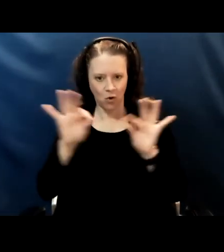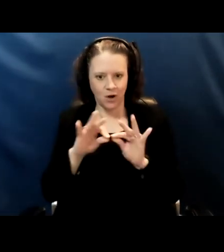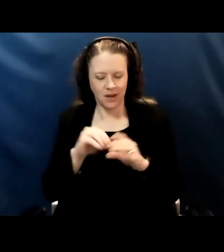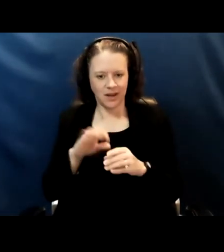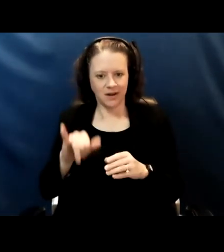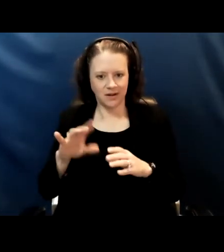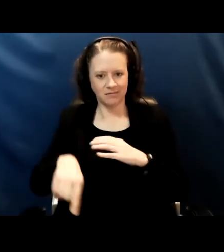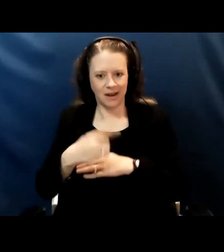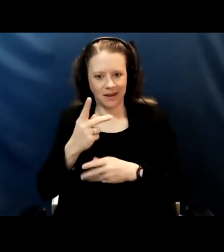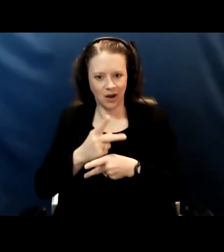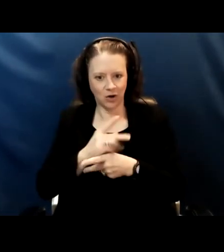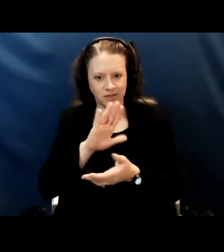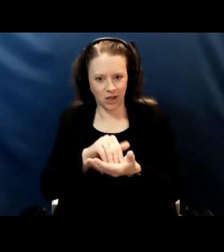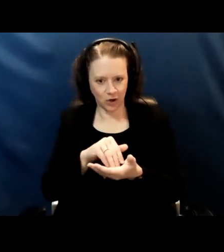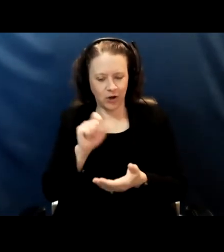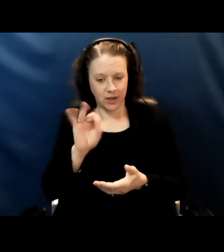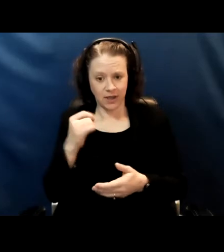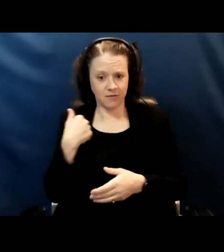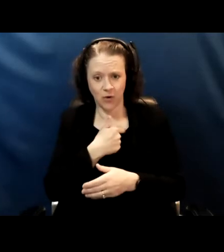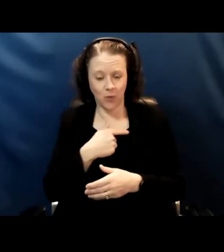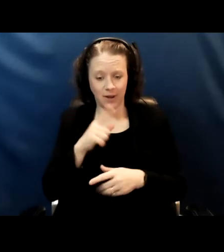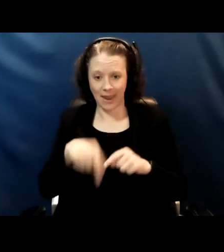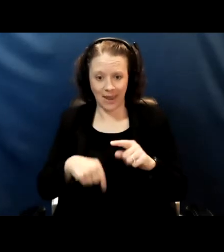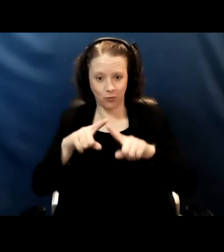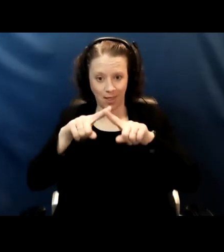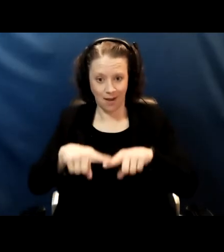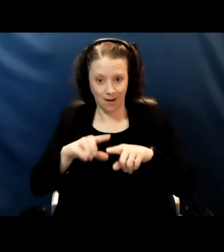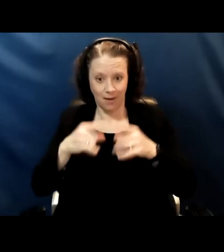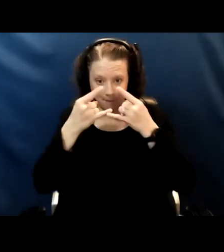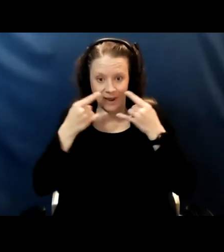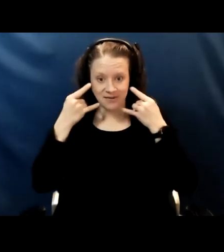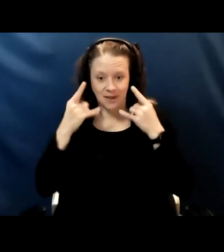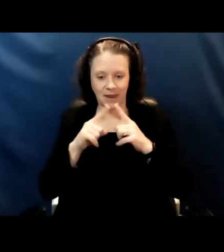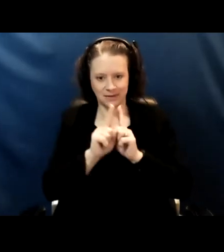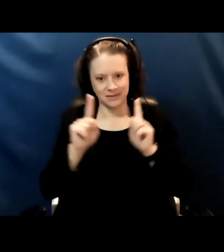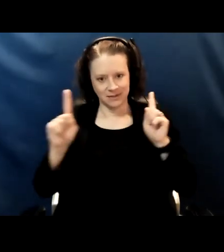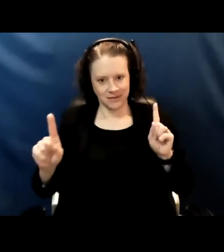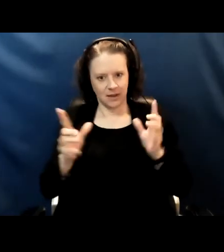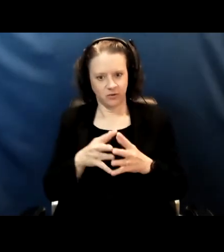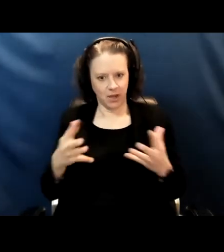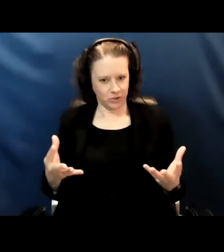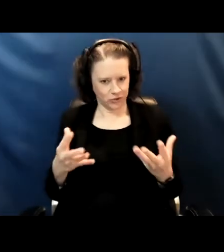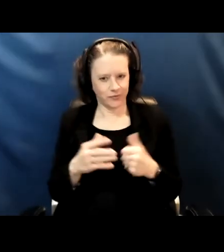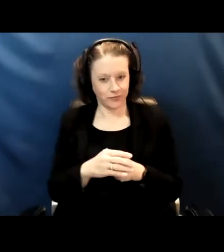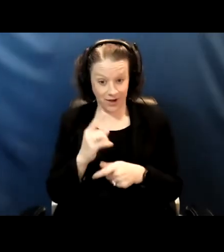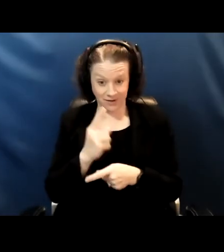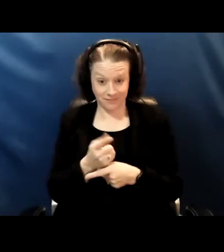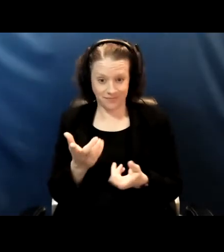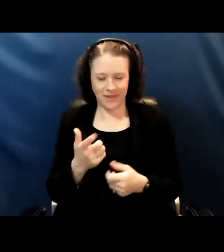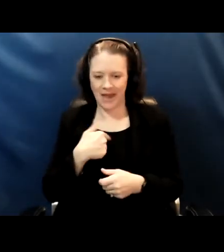if we cannot rely on the masking and the distancing quite as much, right? So I'm not taking any chances